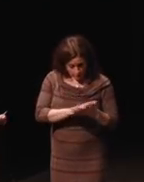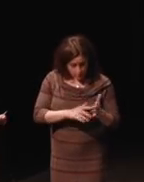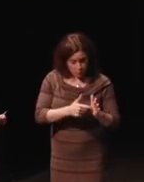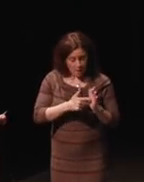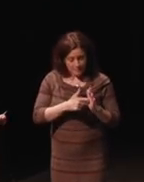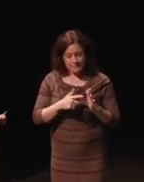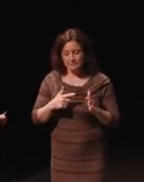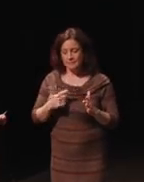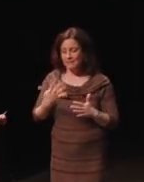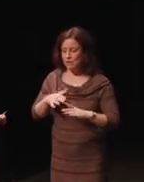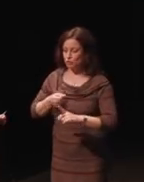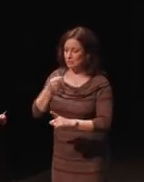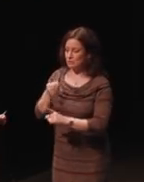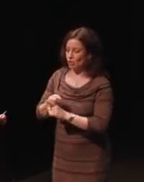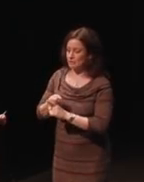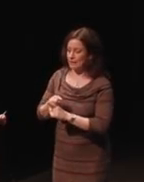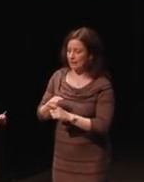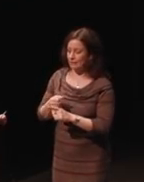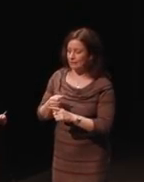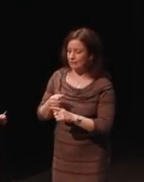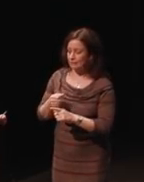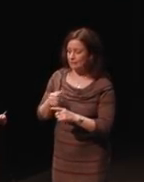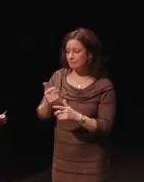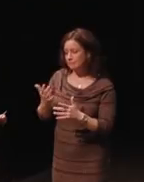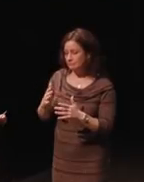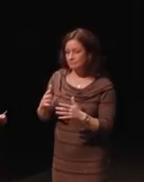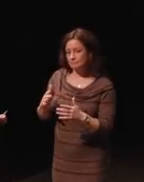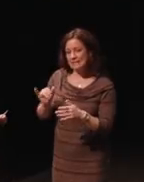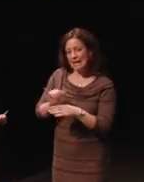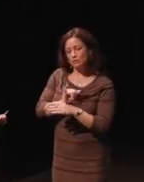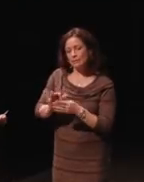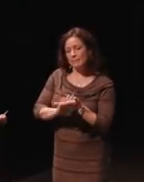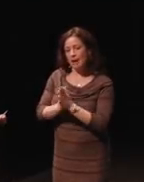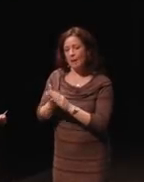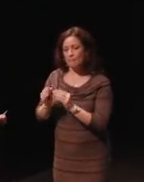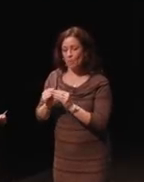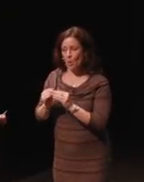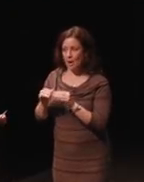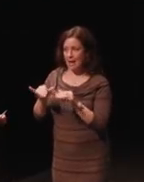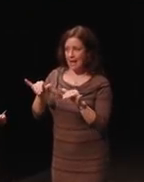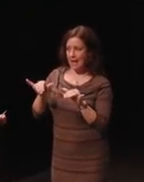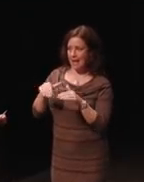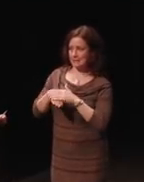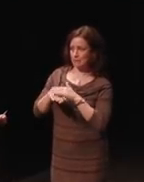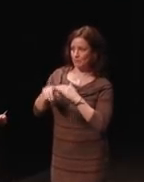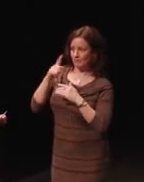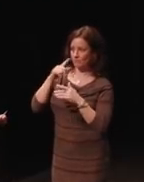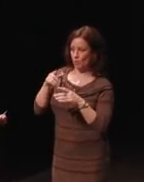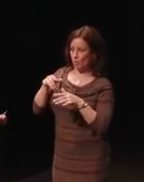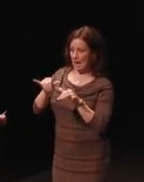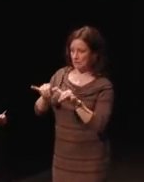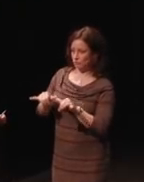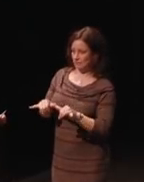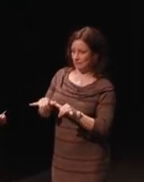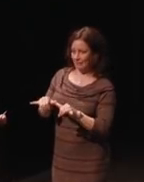in more of an industry of accessibility engineering. And that industry has application to